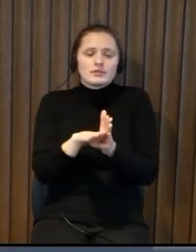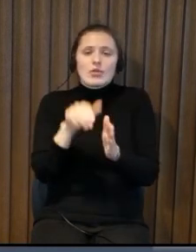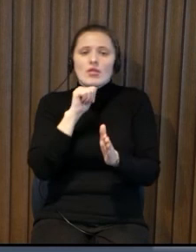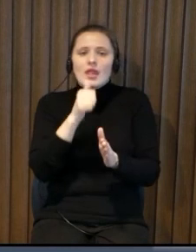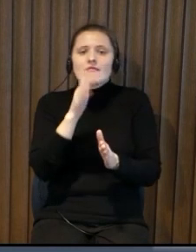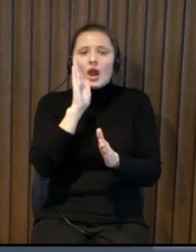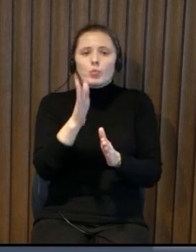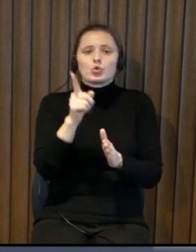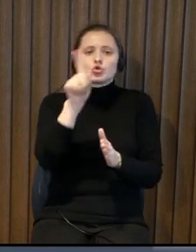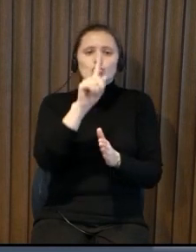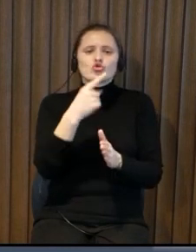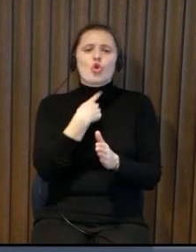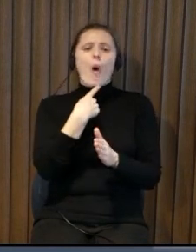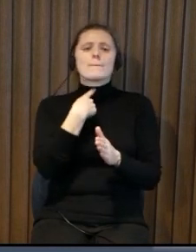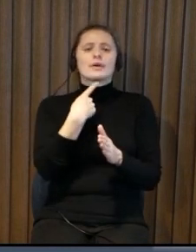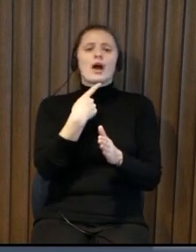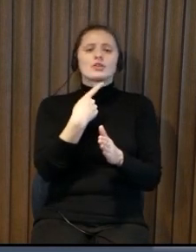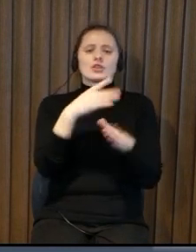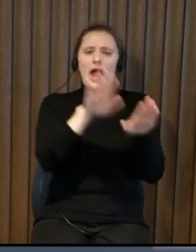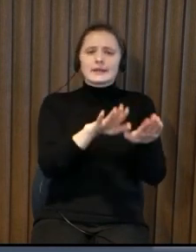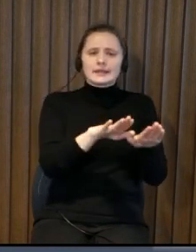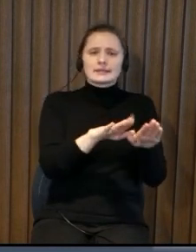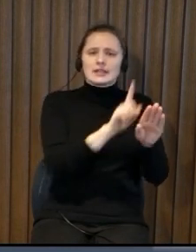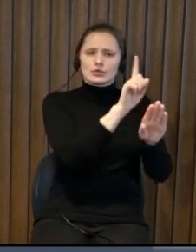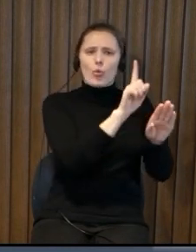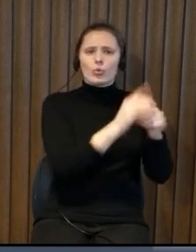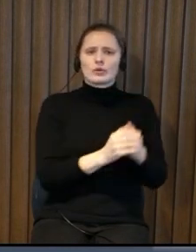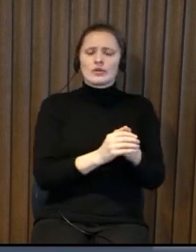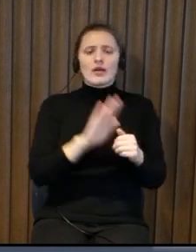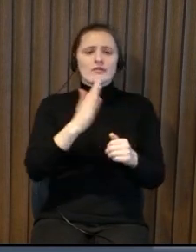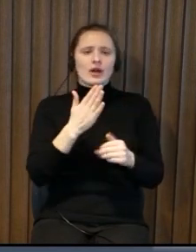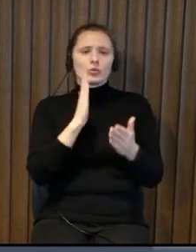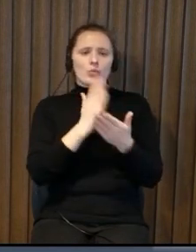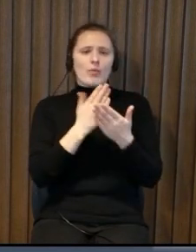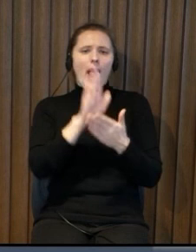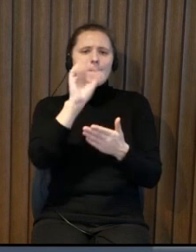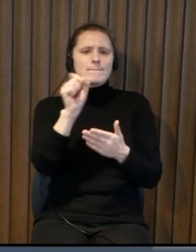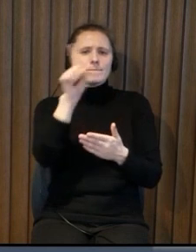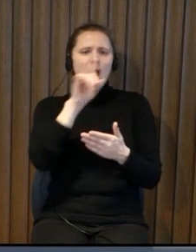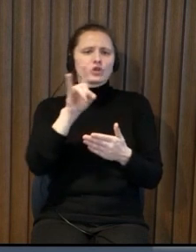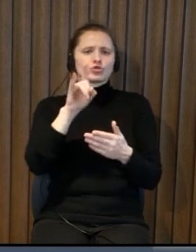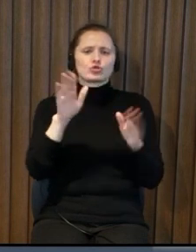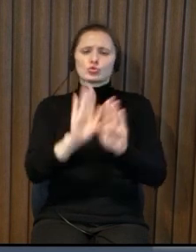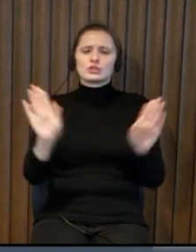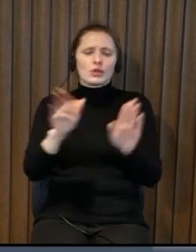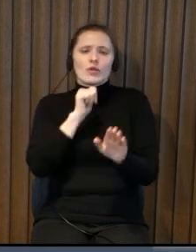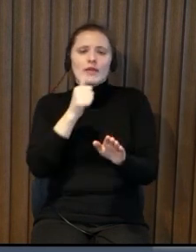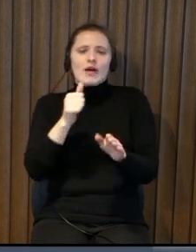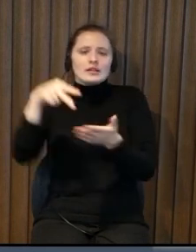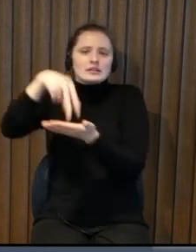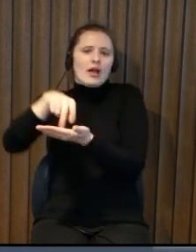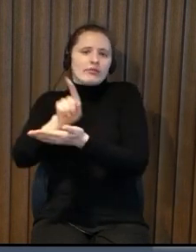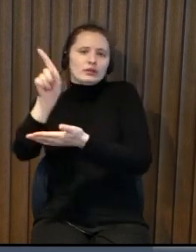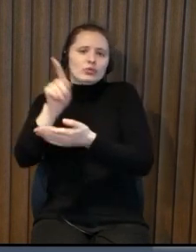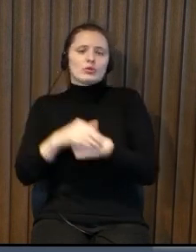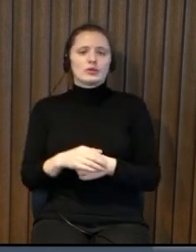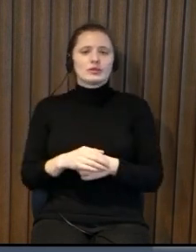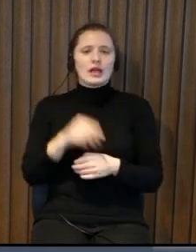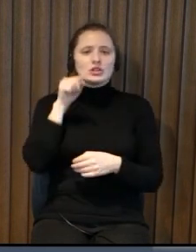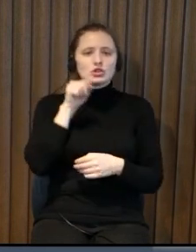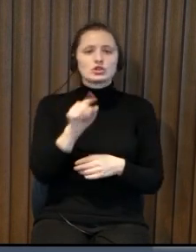this is not accessible for people in wheelchair if you are a soprano you cannot access and you cannot